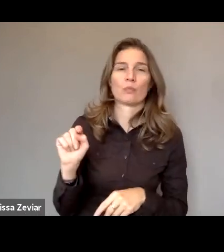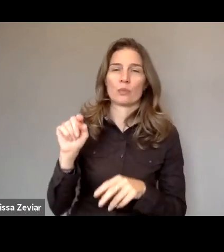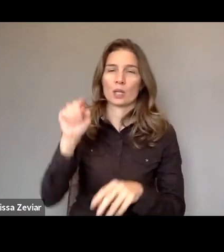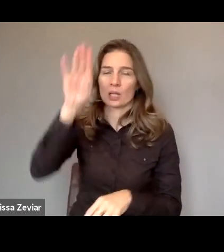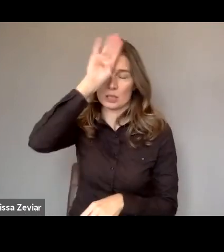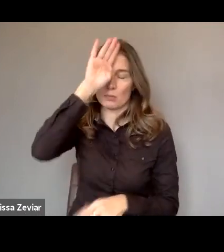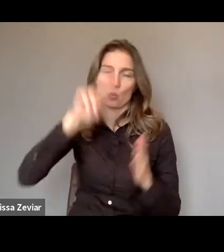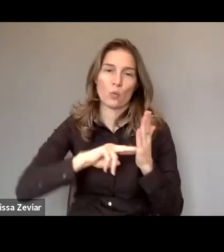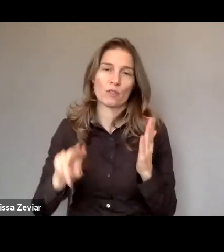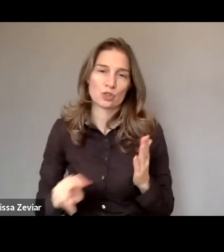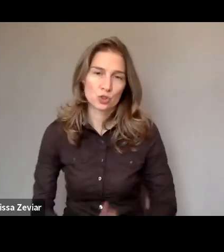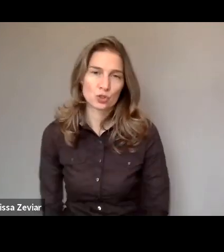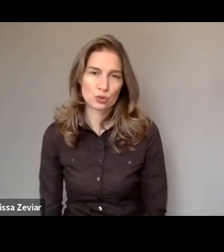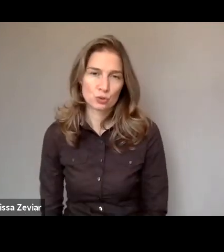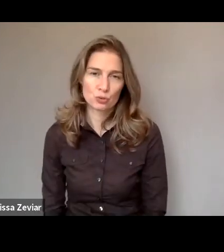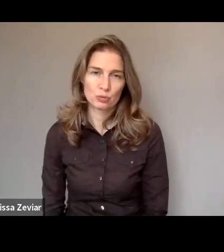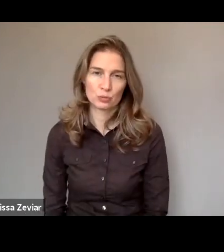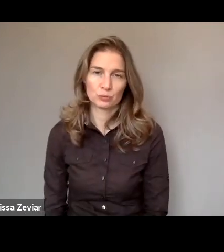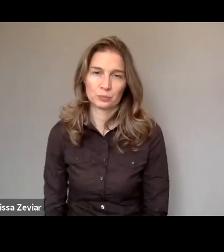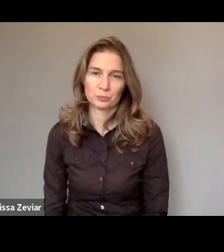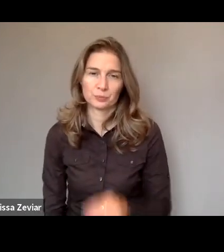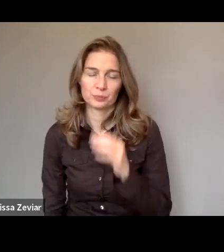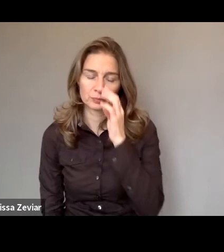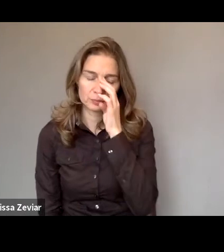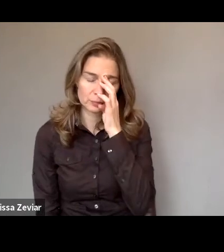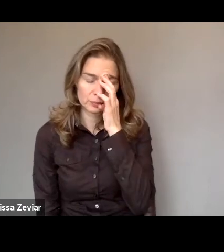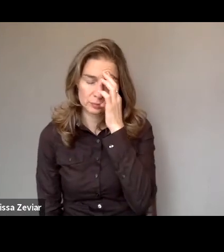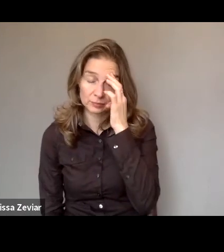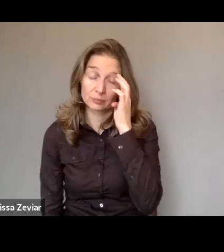that it is implemented properly and consistently everywhere in Europe